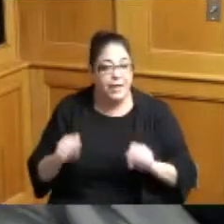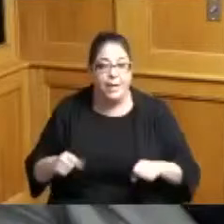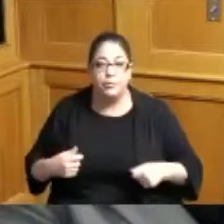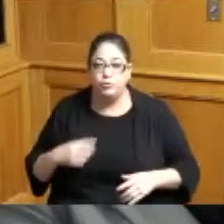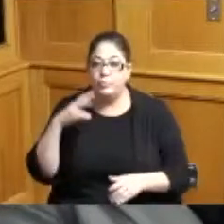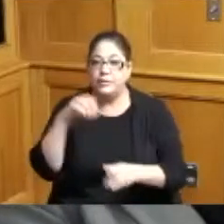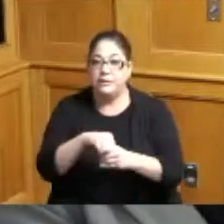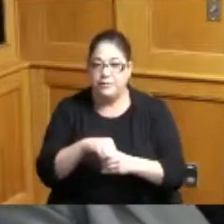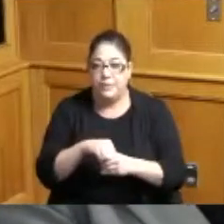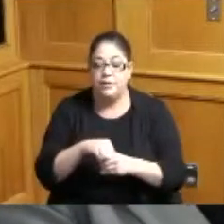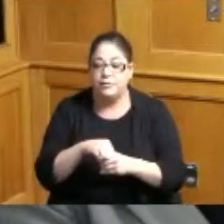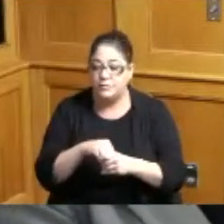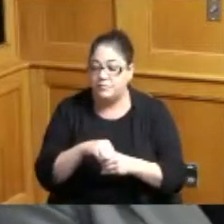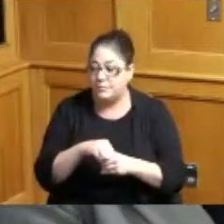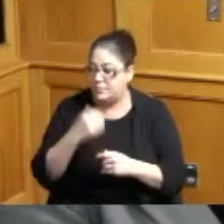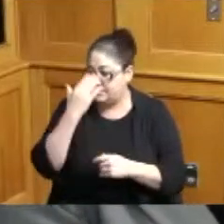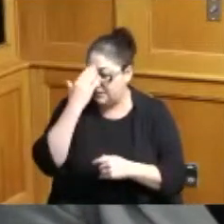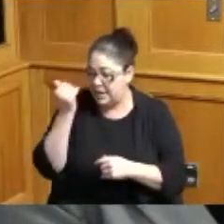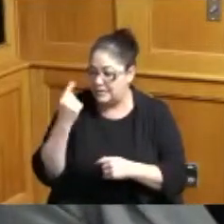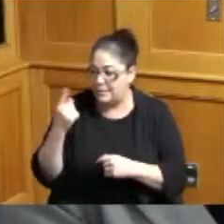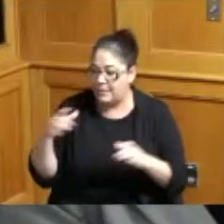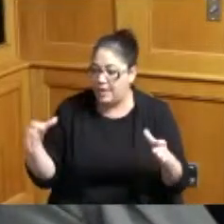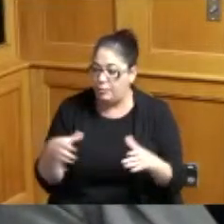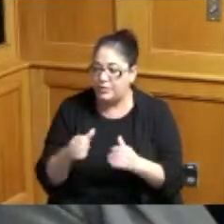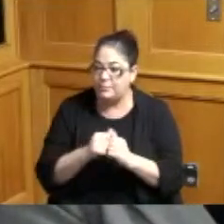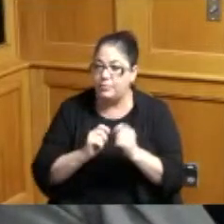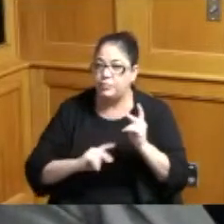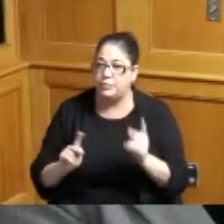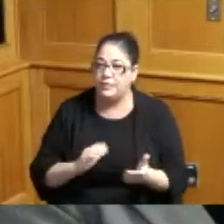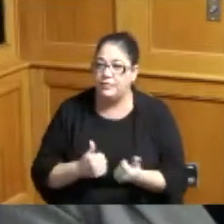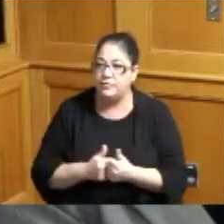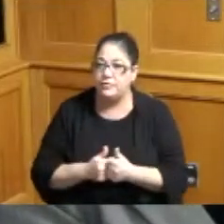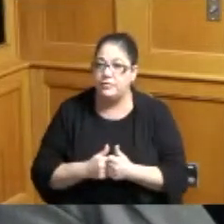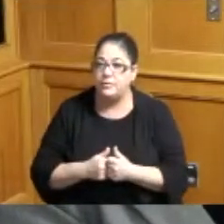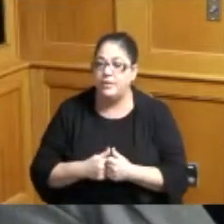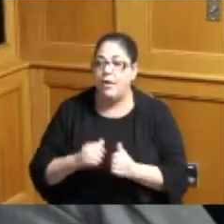and because it's something that brings people together I was down there with Bingo Jim and Ken